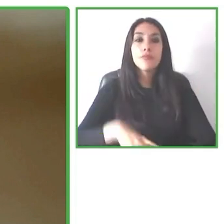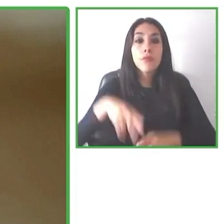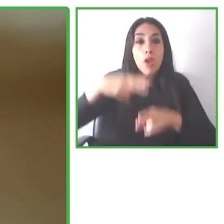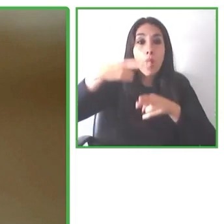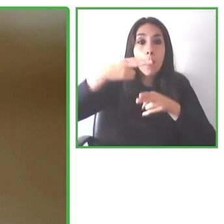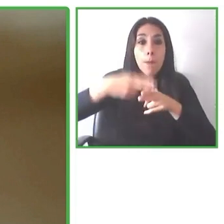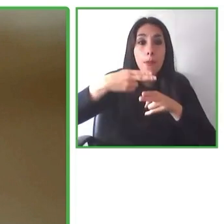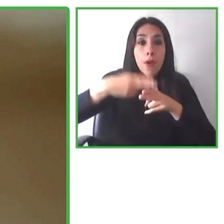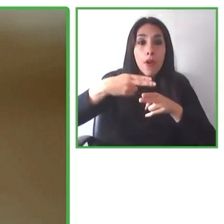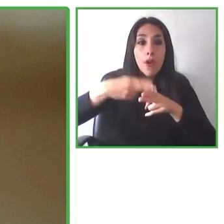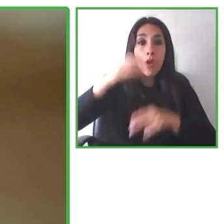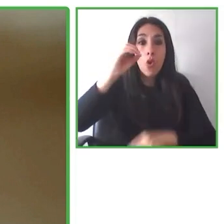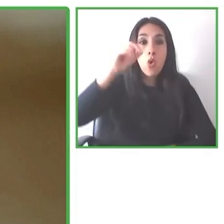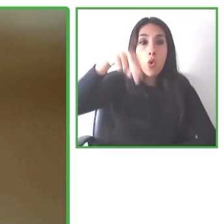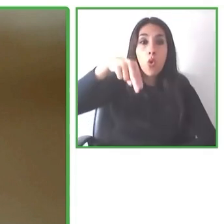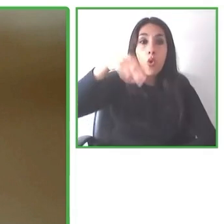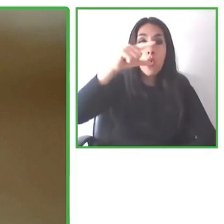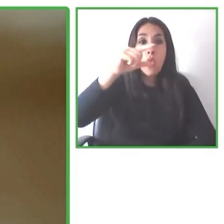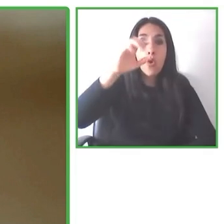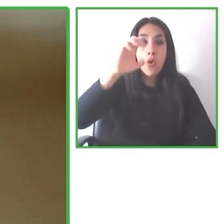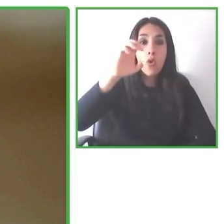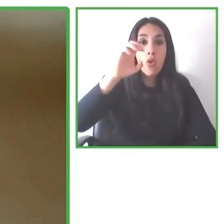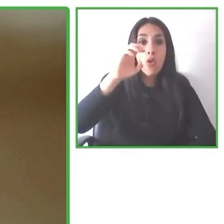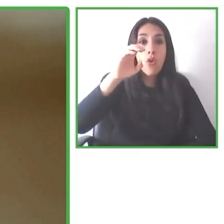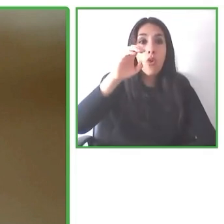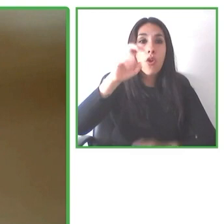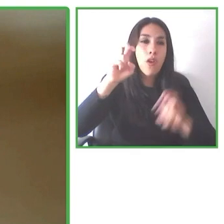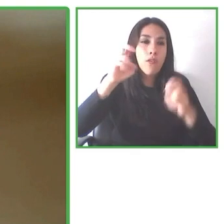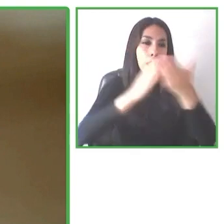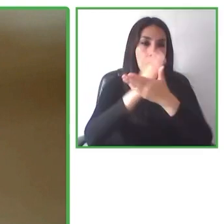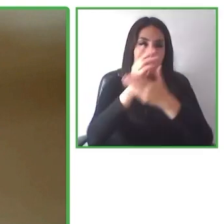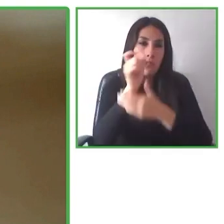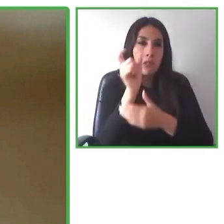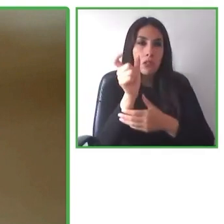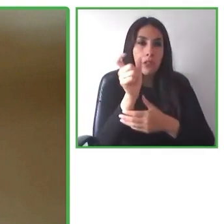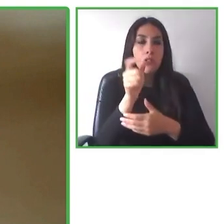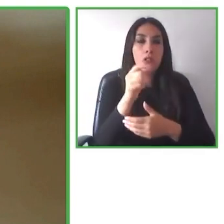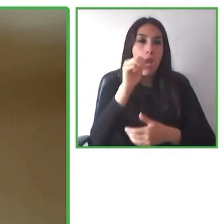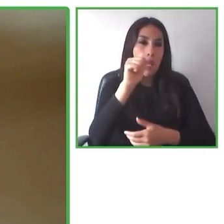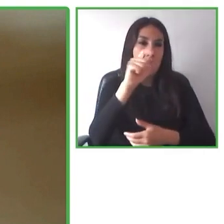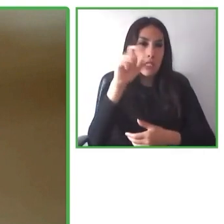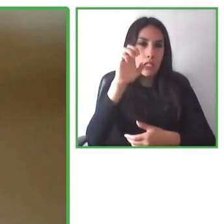Of accessibility. So if you go to.